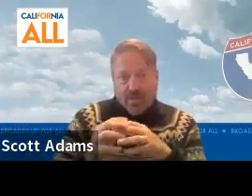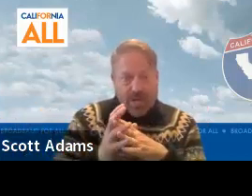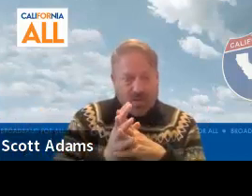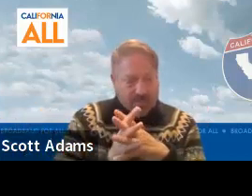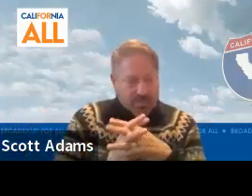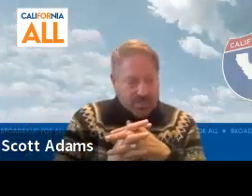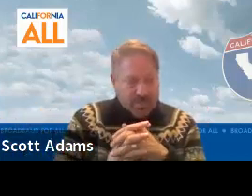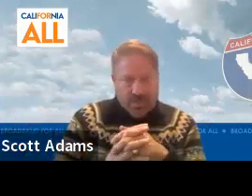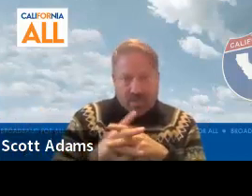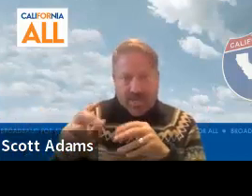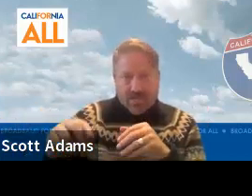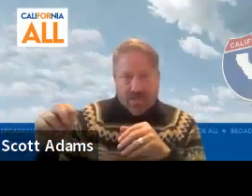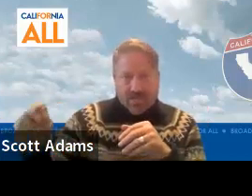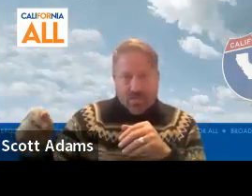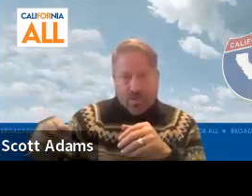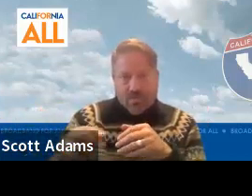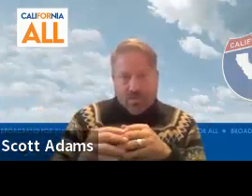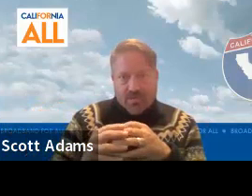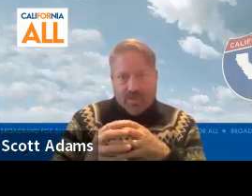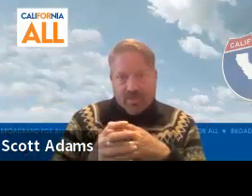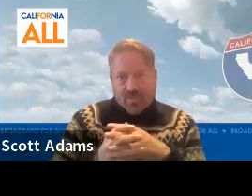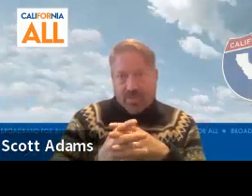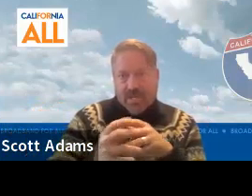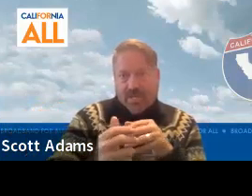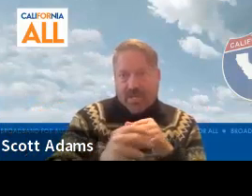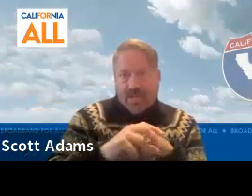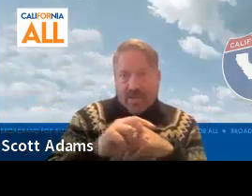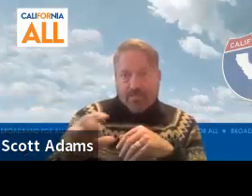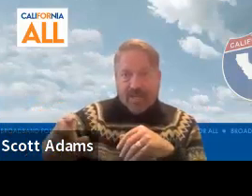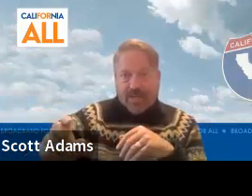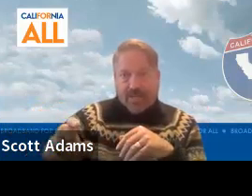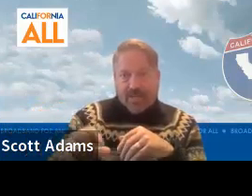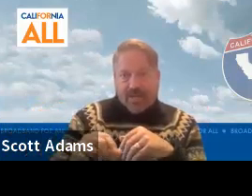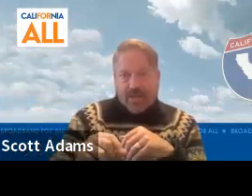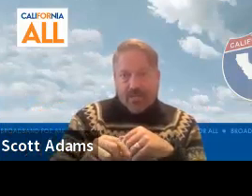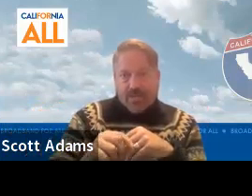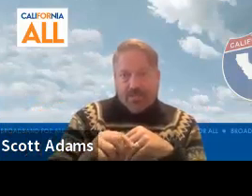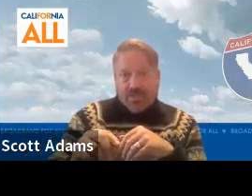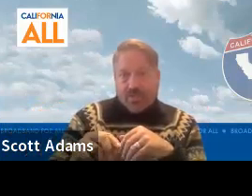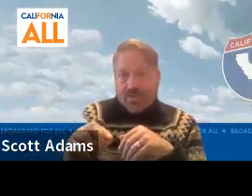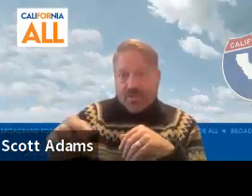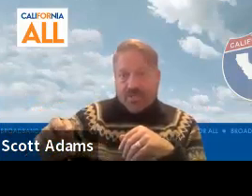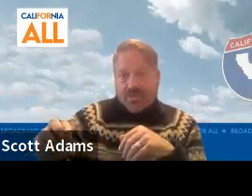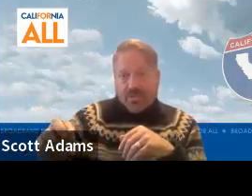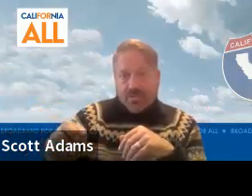outcomes in both education and workforce development was like embedding digital literacy and digital